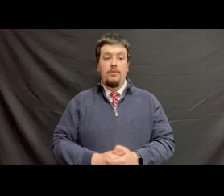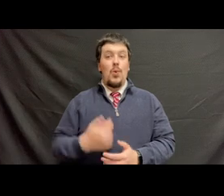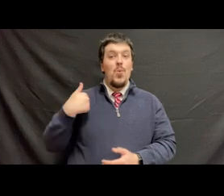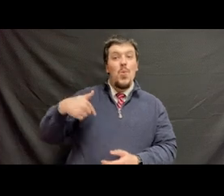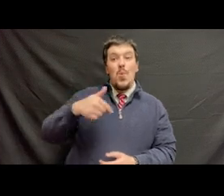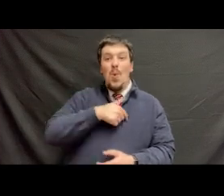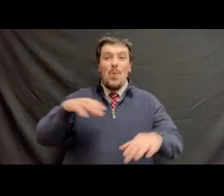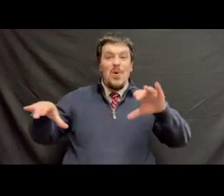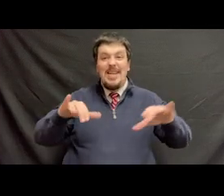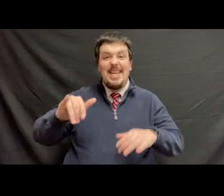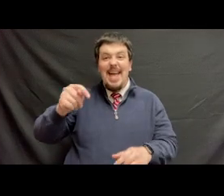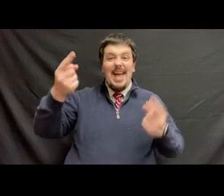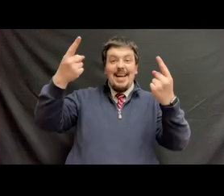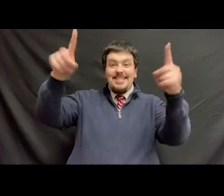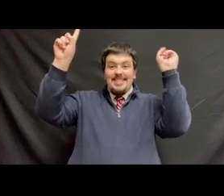We did it!